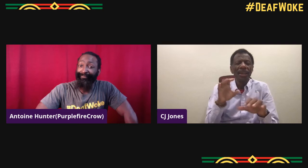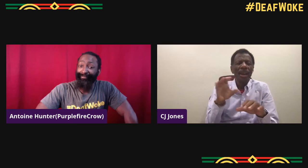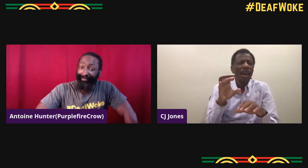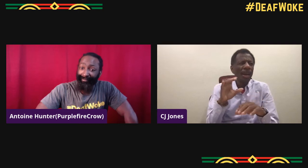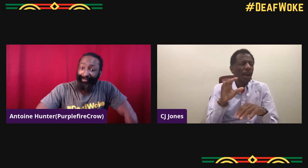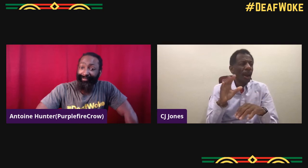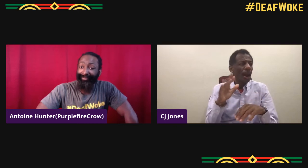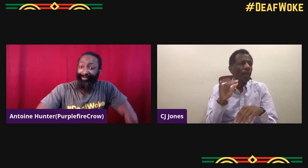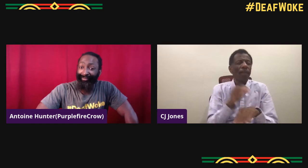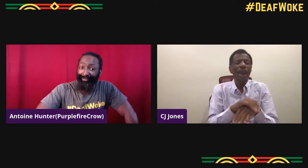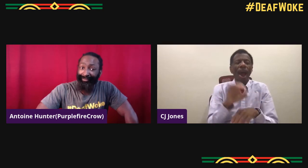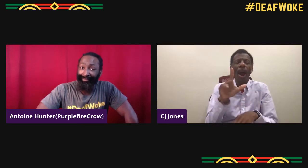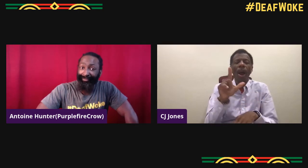Yeah, the two of us, Bob and I